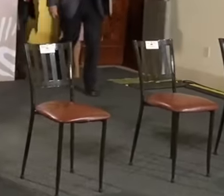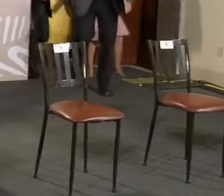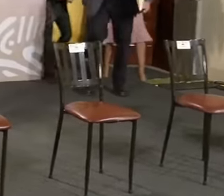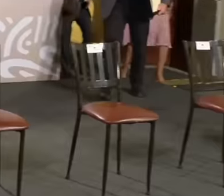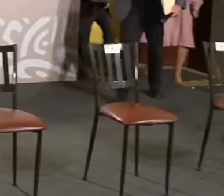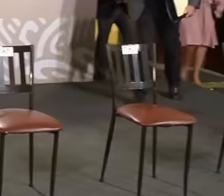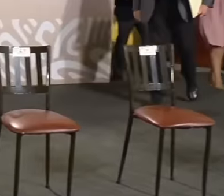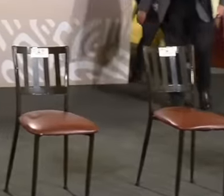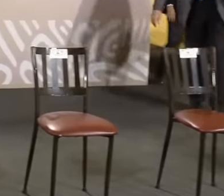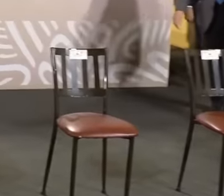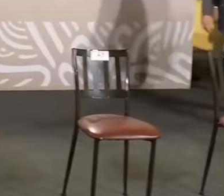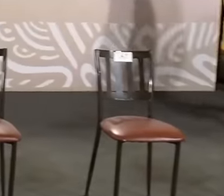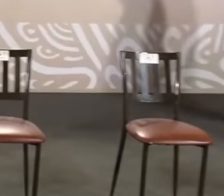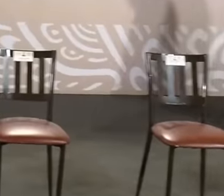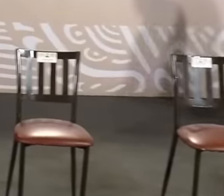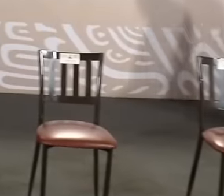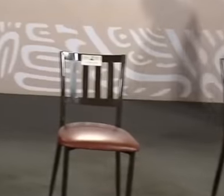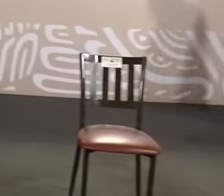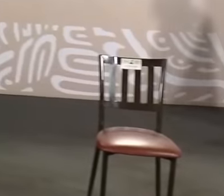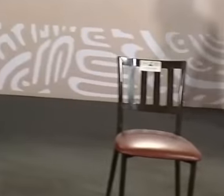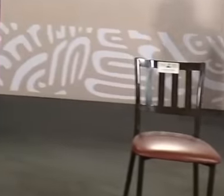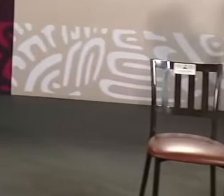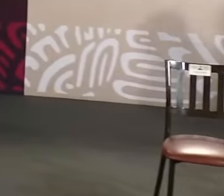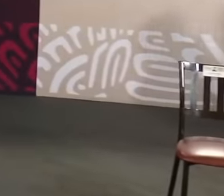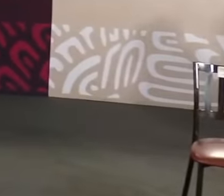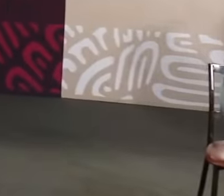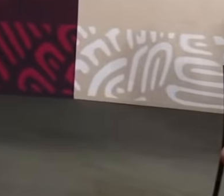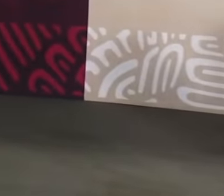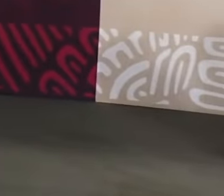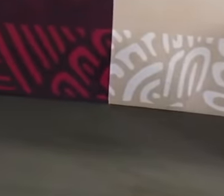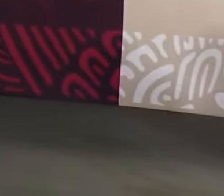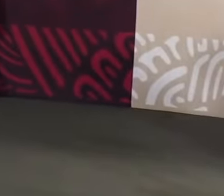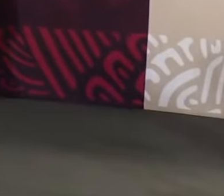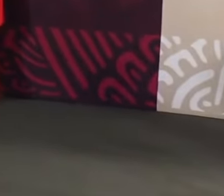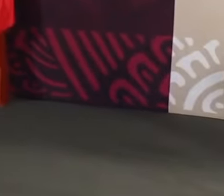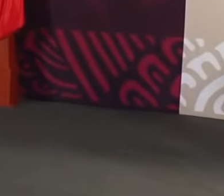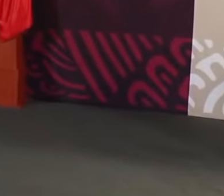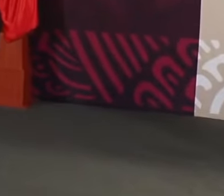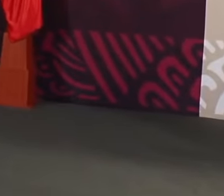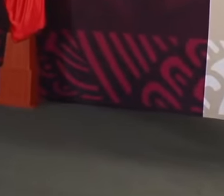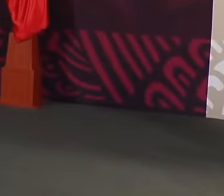press conference laughing out loud at the actions that what the opponents are doing